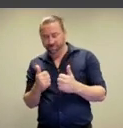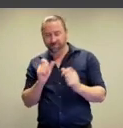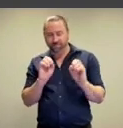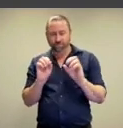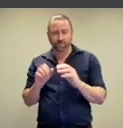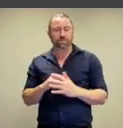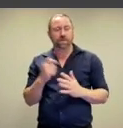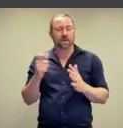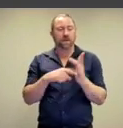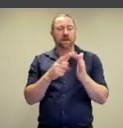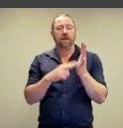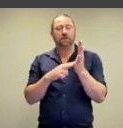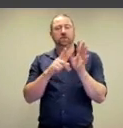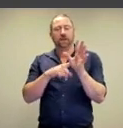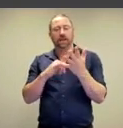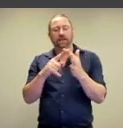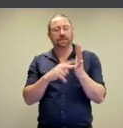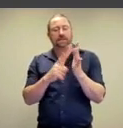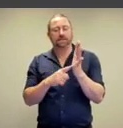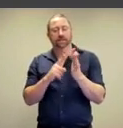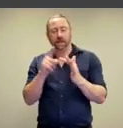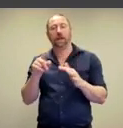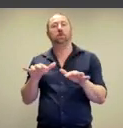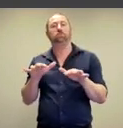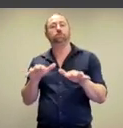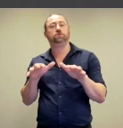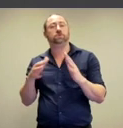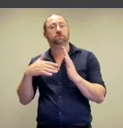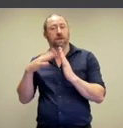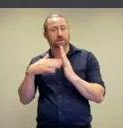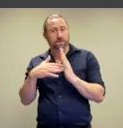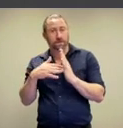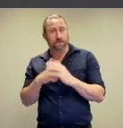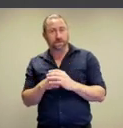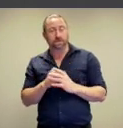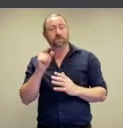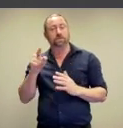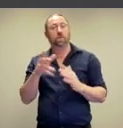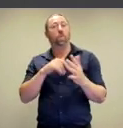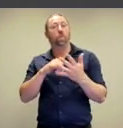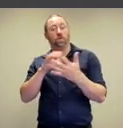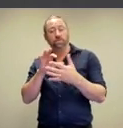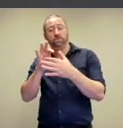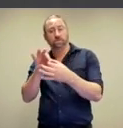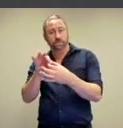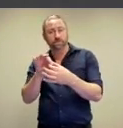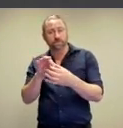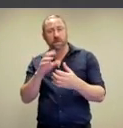results coming in. We then have Jenny Saville, she is a